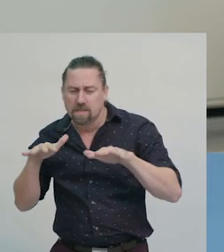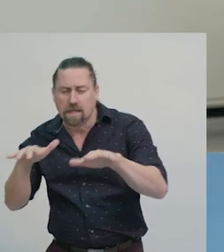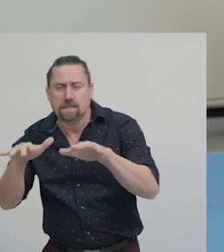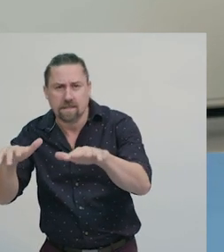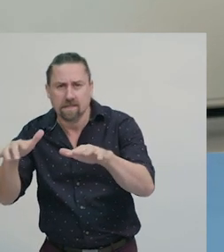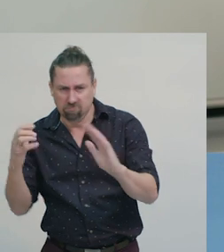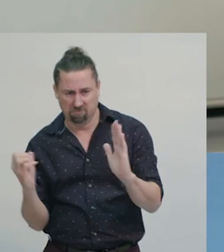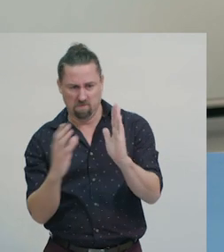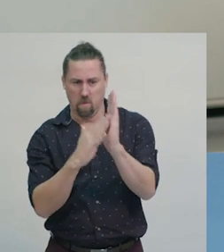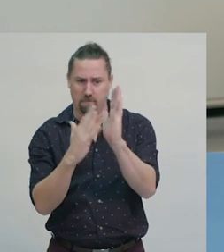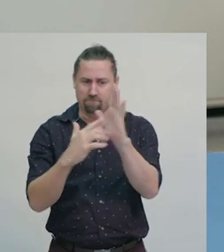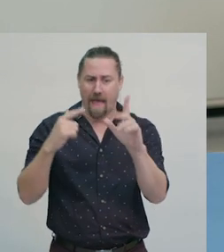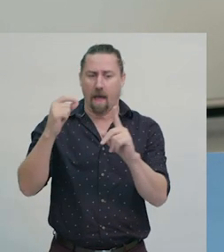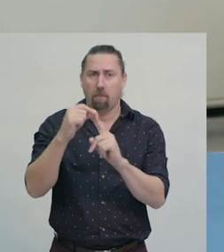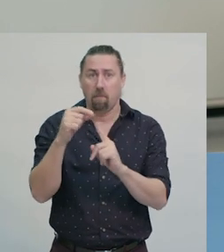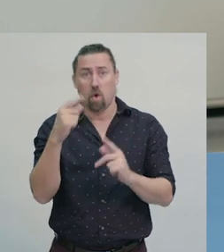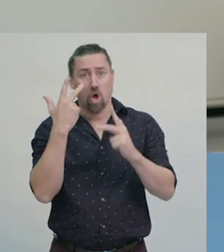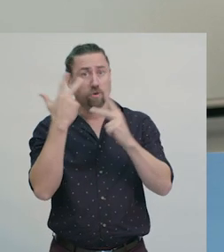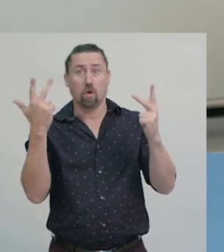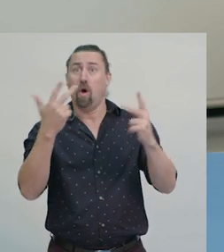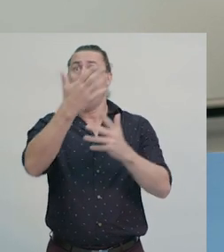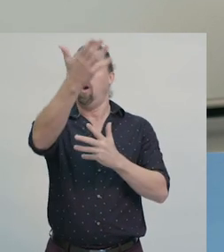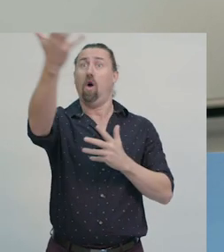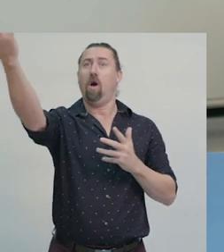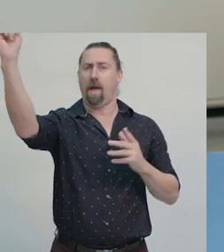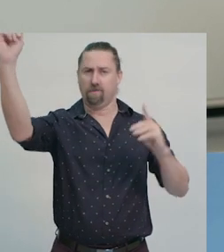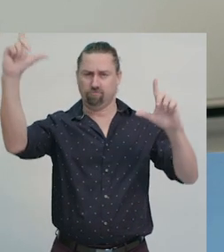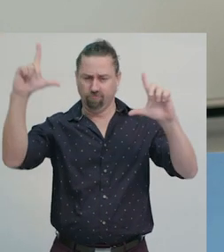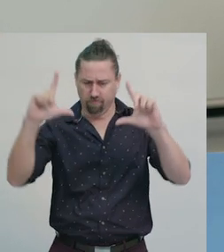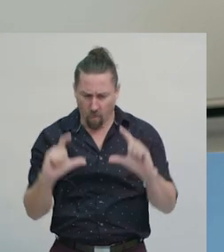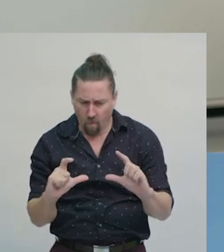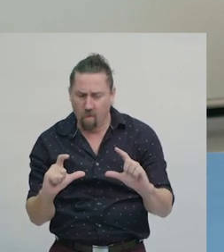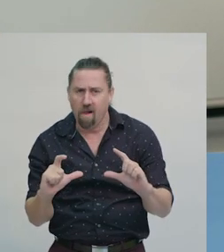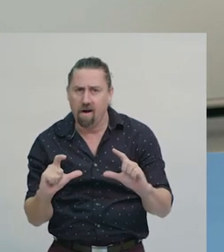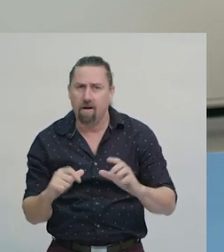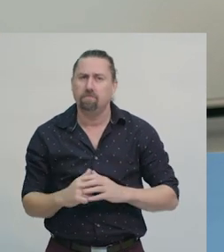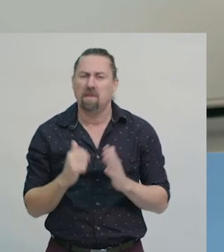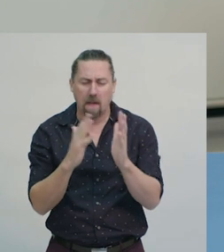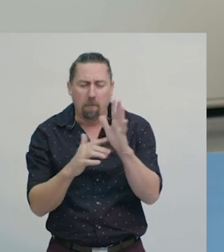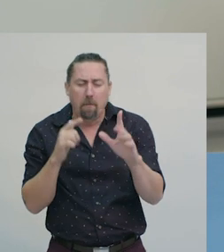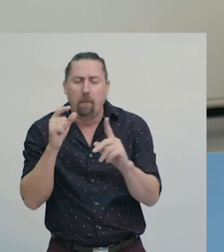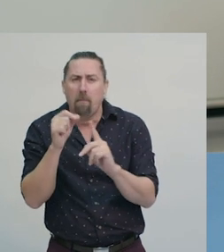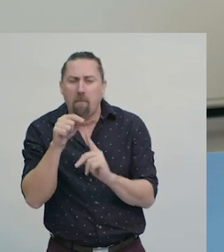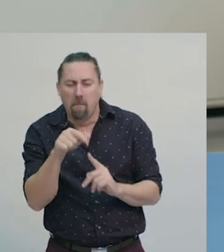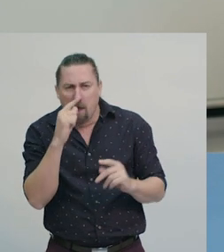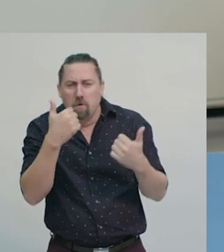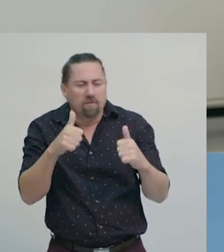Maps represent the real world on a much smaller scale. We use maps for lots of different purposes.